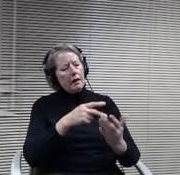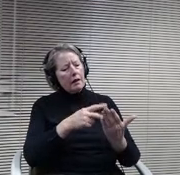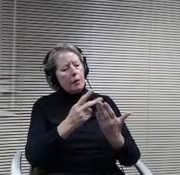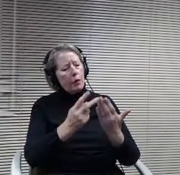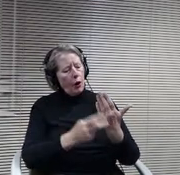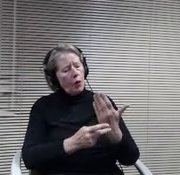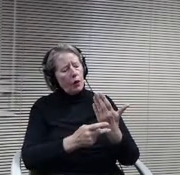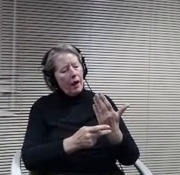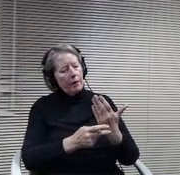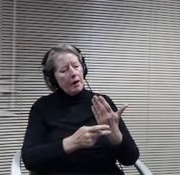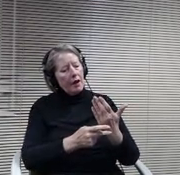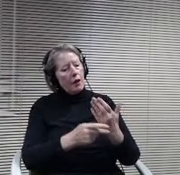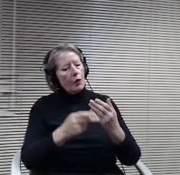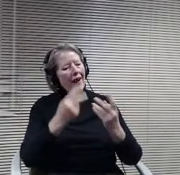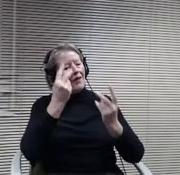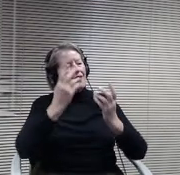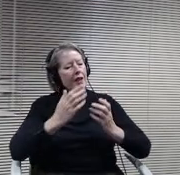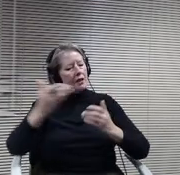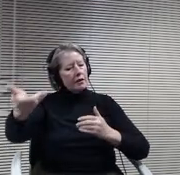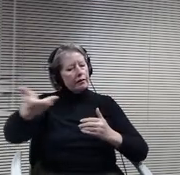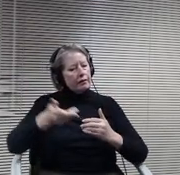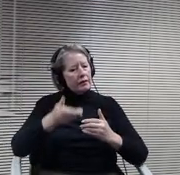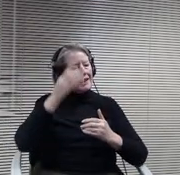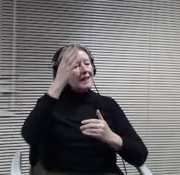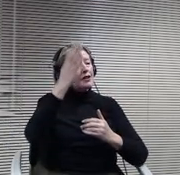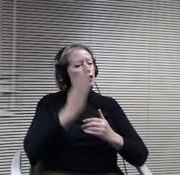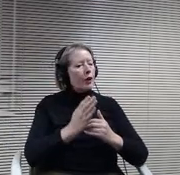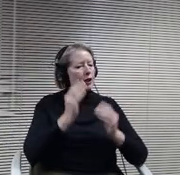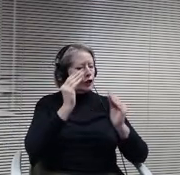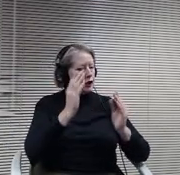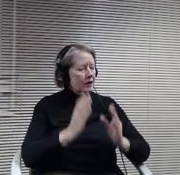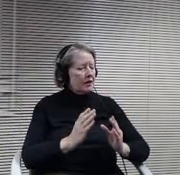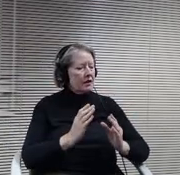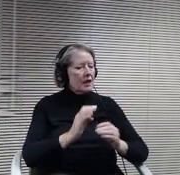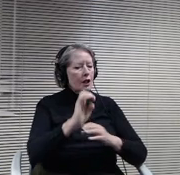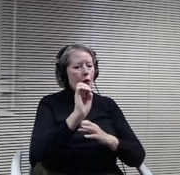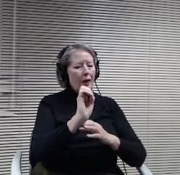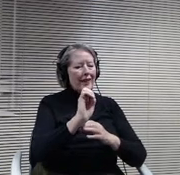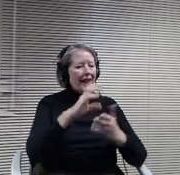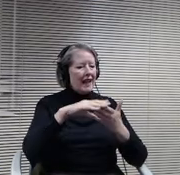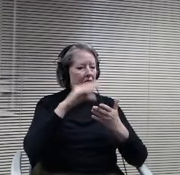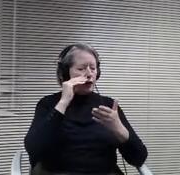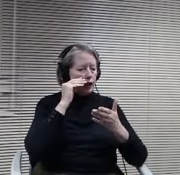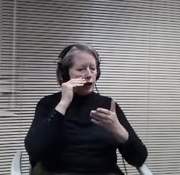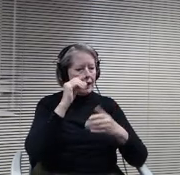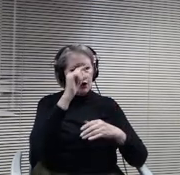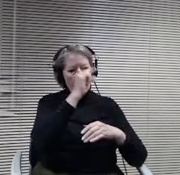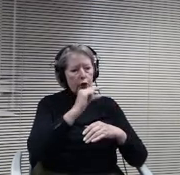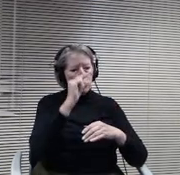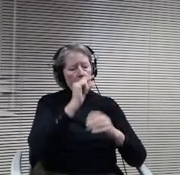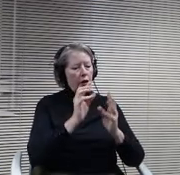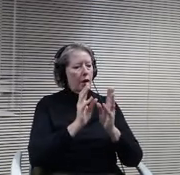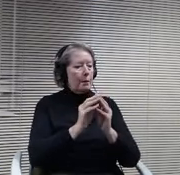with the E learning part of the Google Meet, we can get people that we might not normally be able to get at a quicker rate